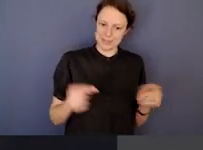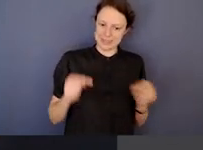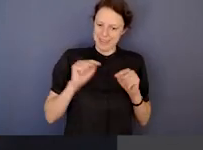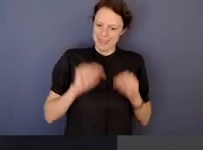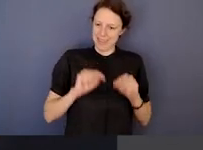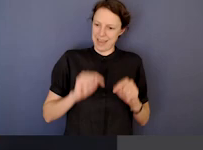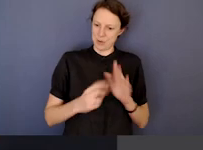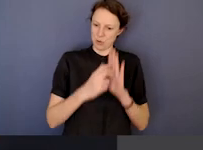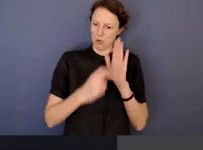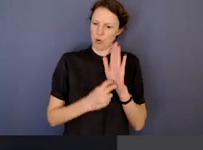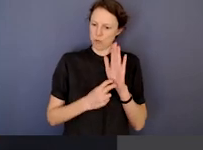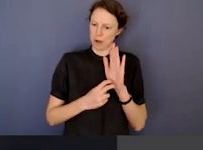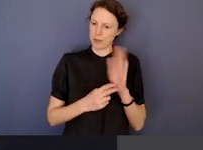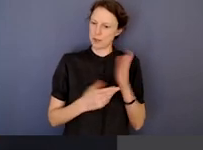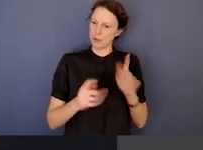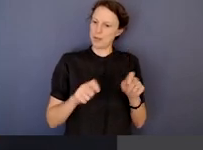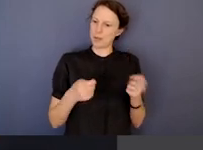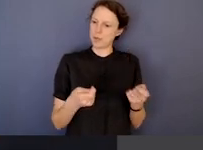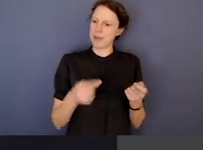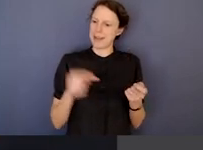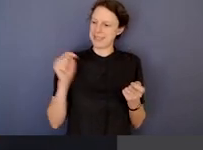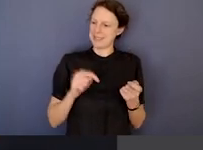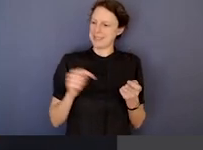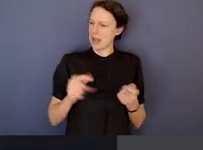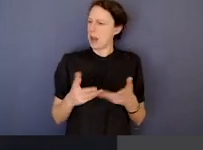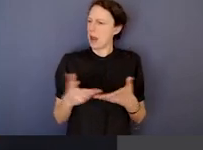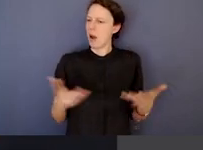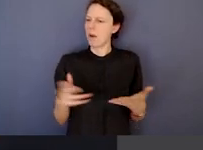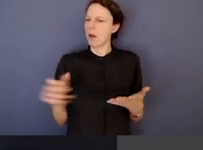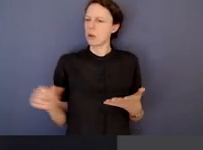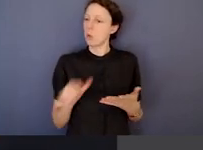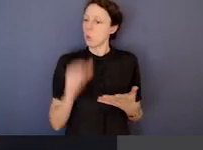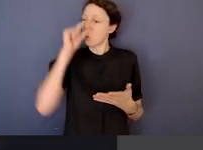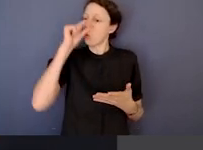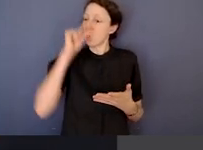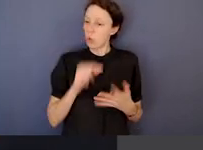That might be an area in which a public inquiry into corruption